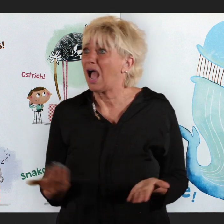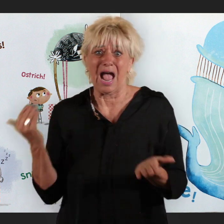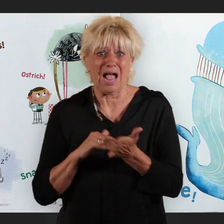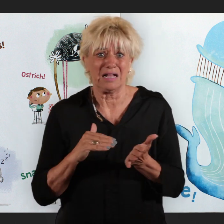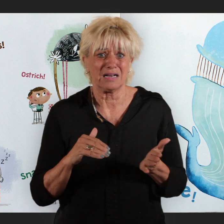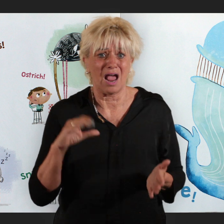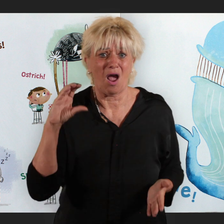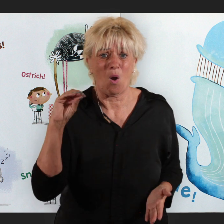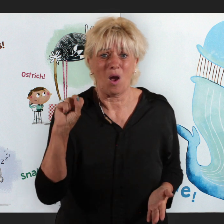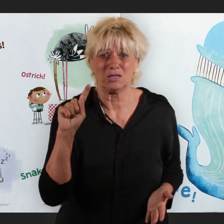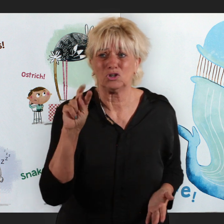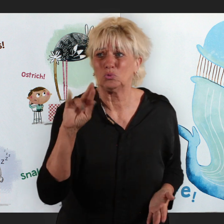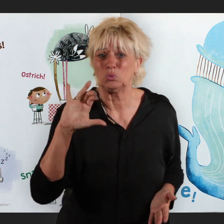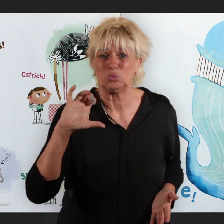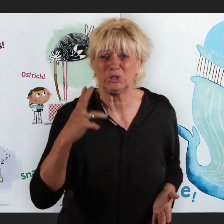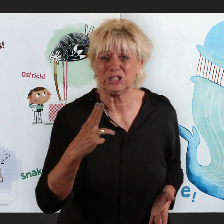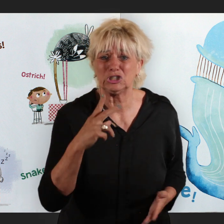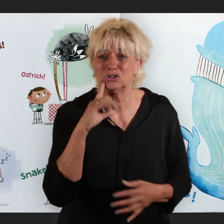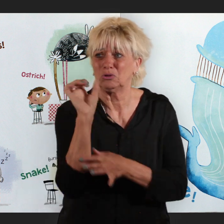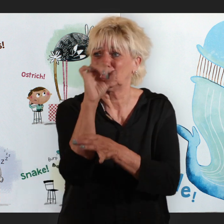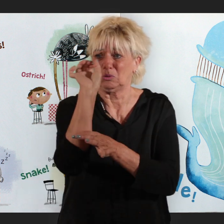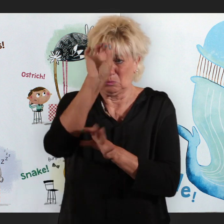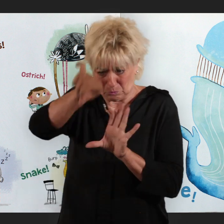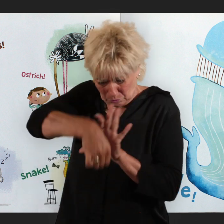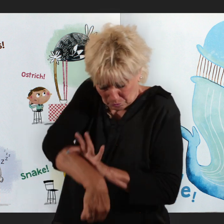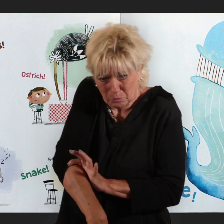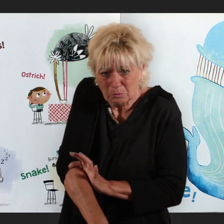Ostrich!